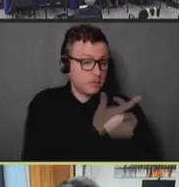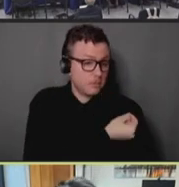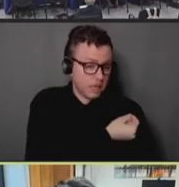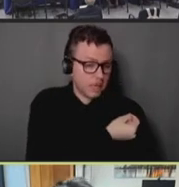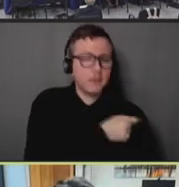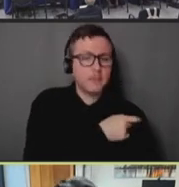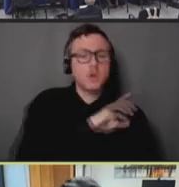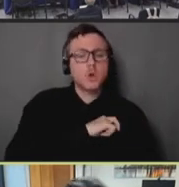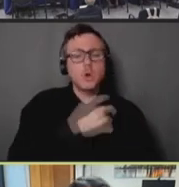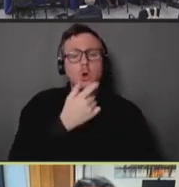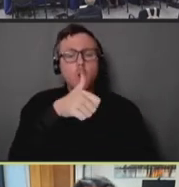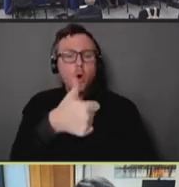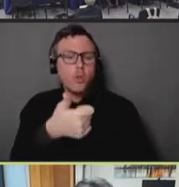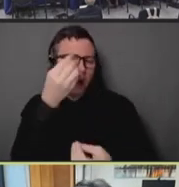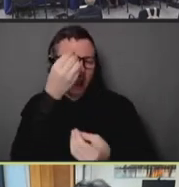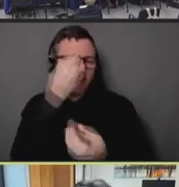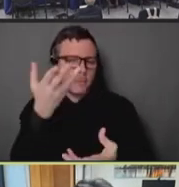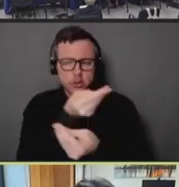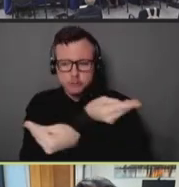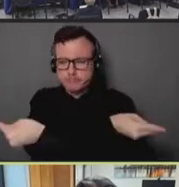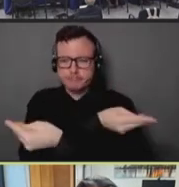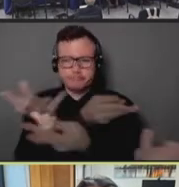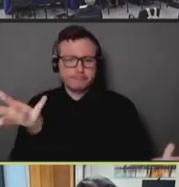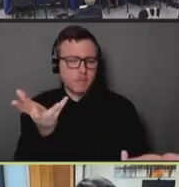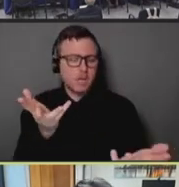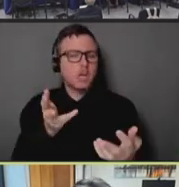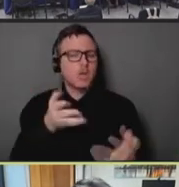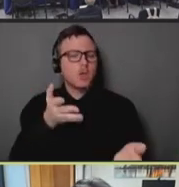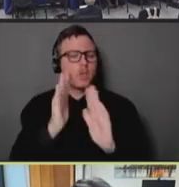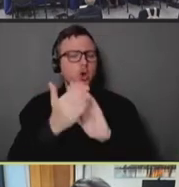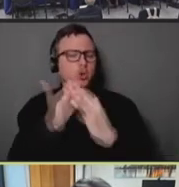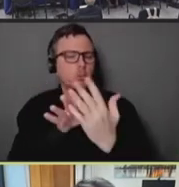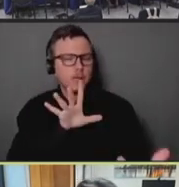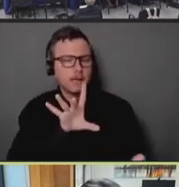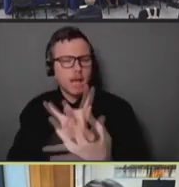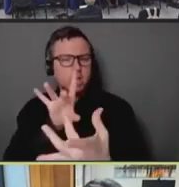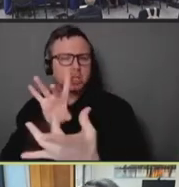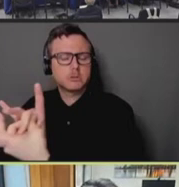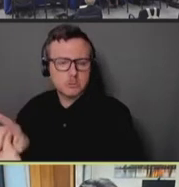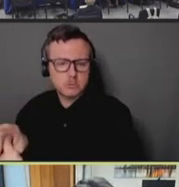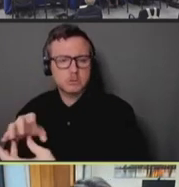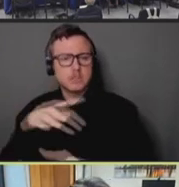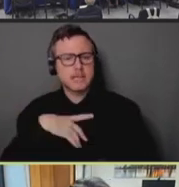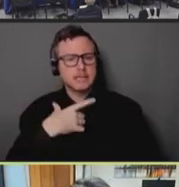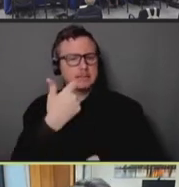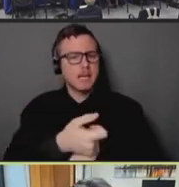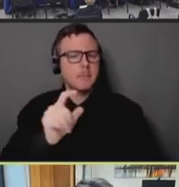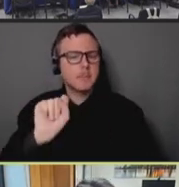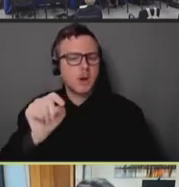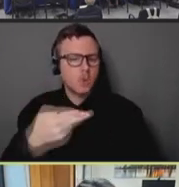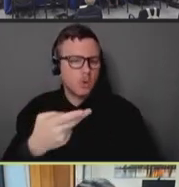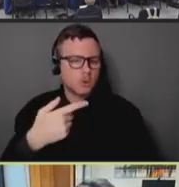dissemination of messaging, community engagement, organizing of town halls, and dialog. We've